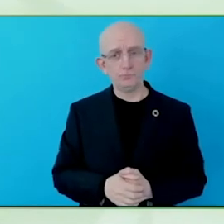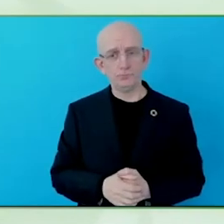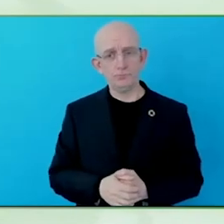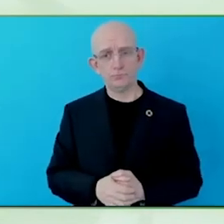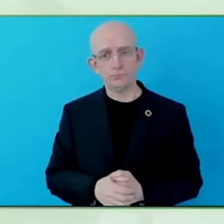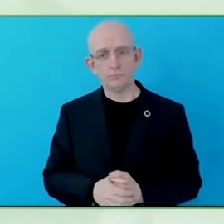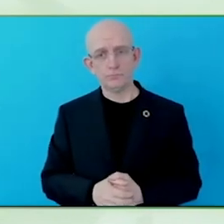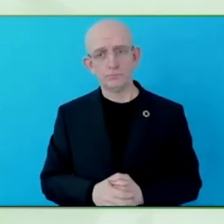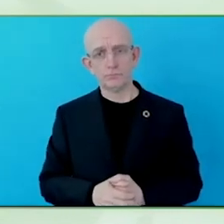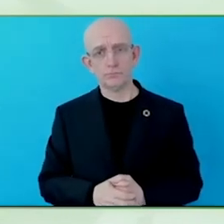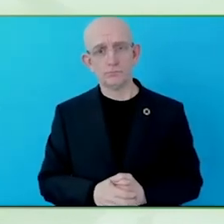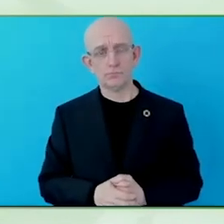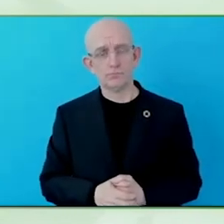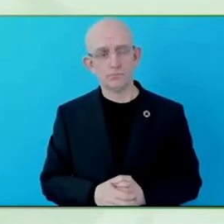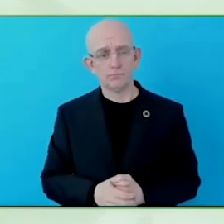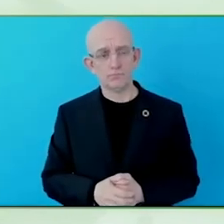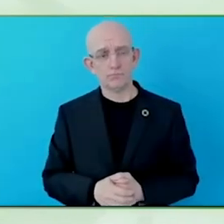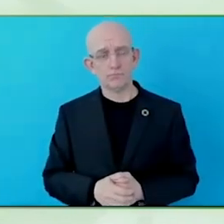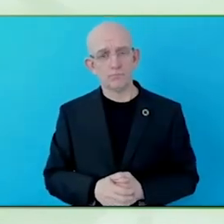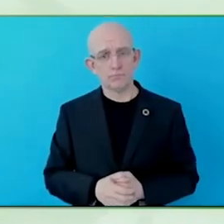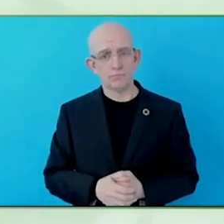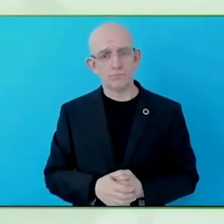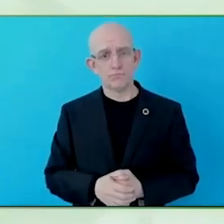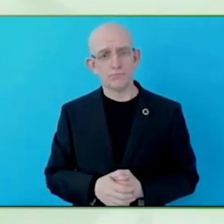So we can still create 150 by the way.